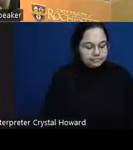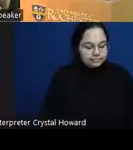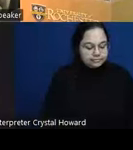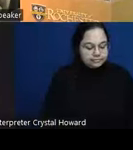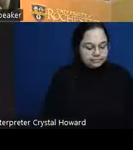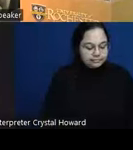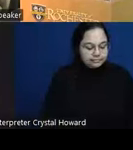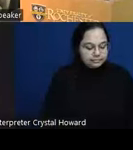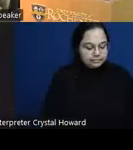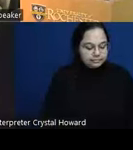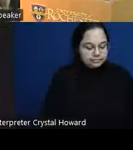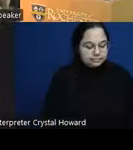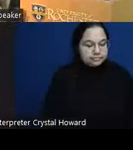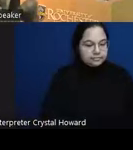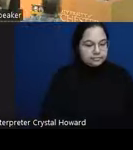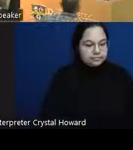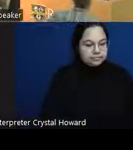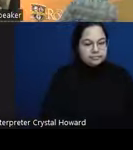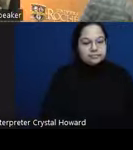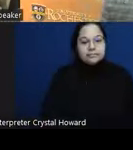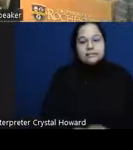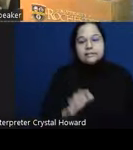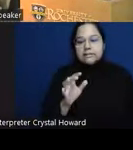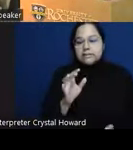impressive stuff is happening behind the scenes for those at home this